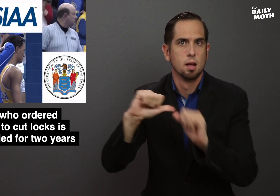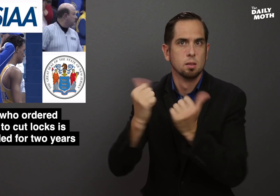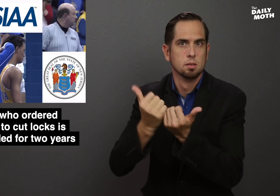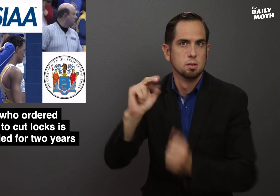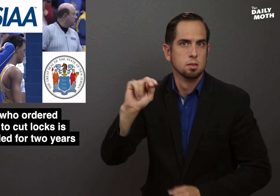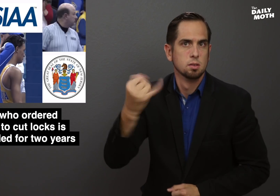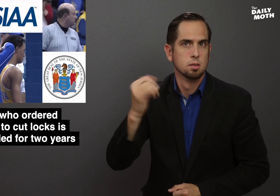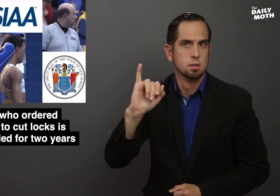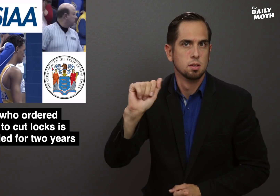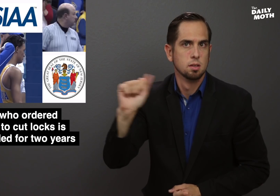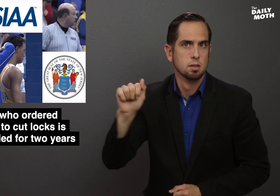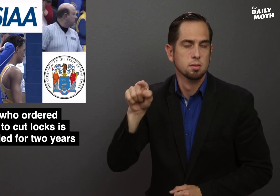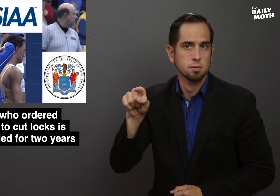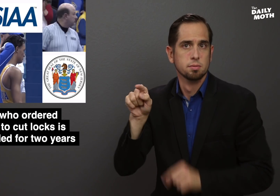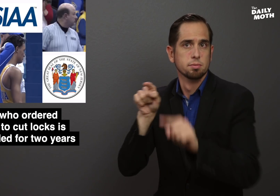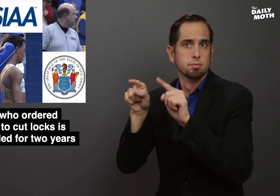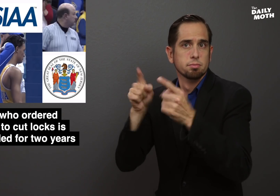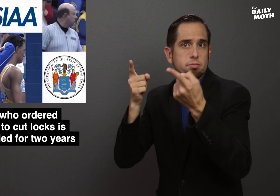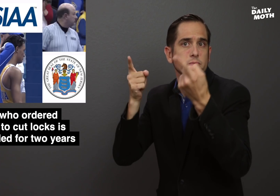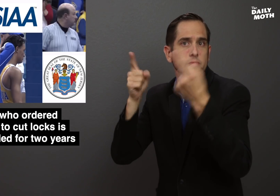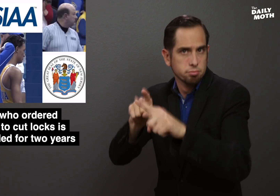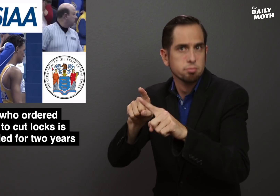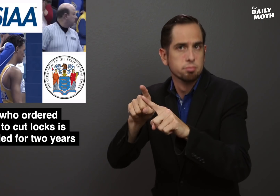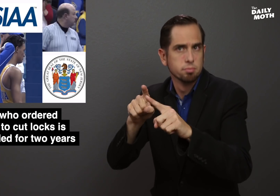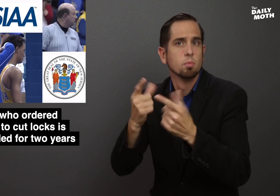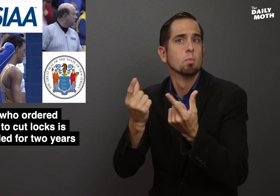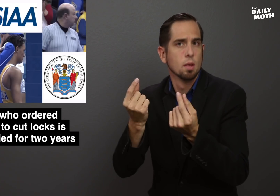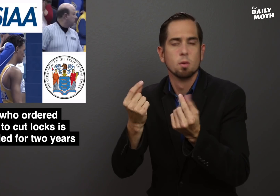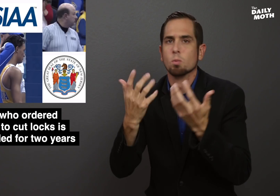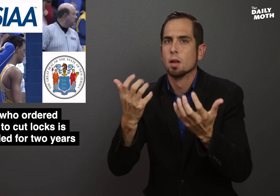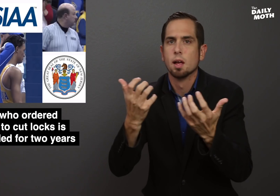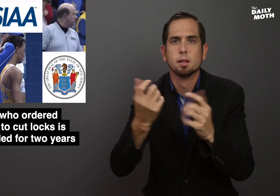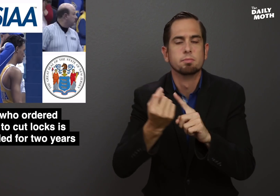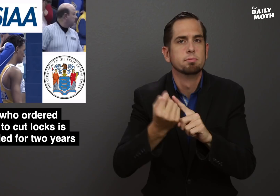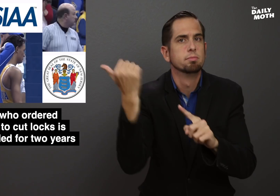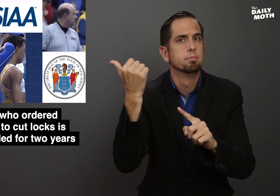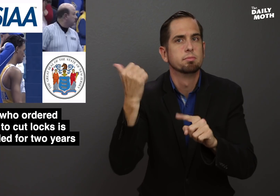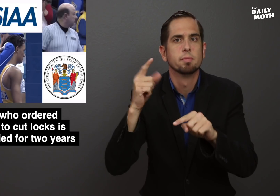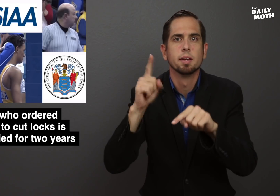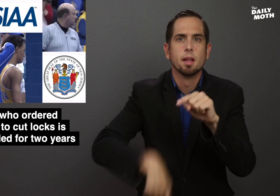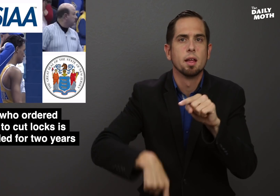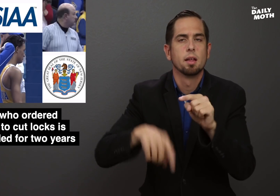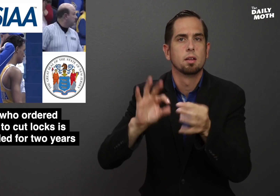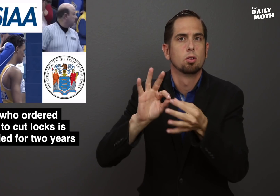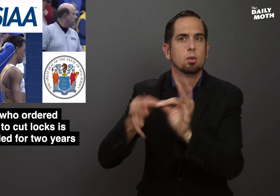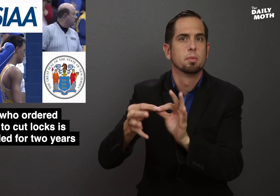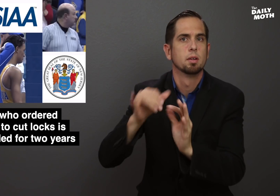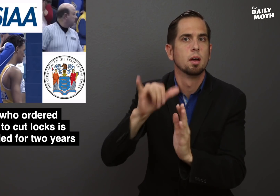Association that aims to eliminate interpretations